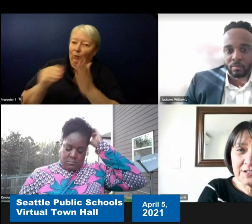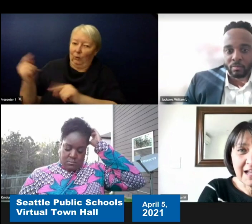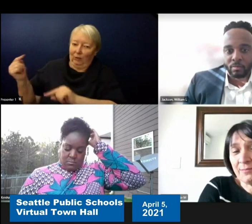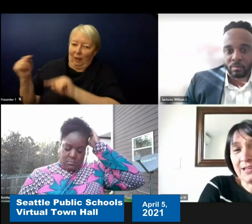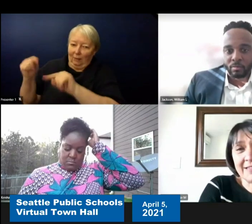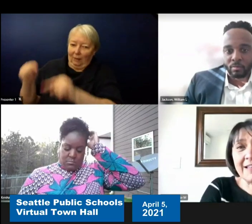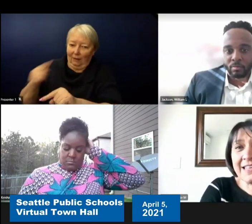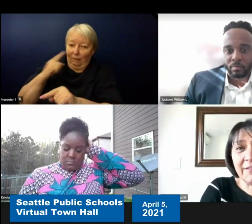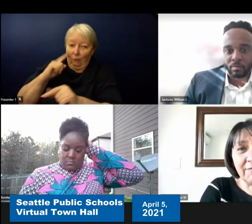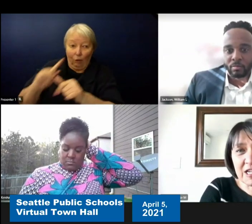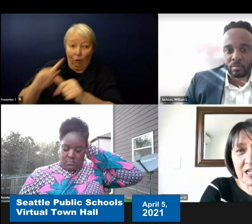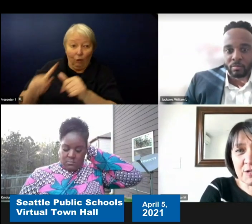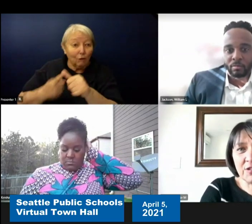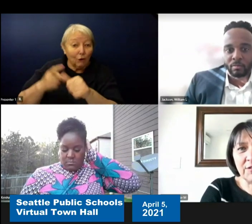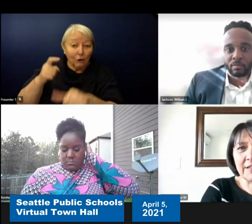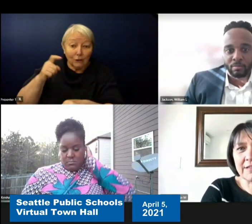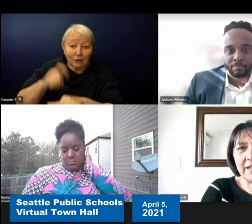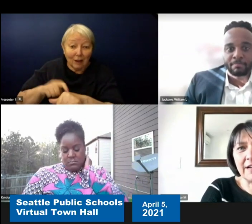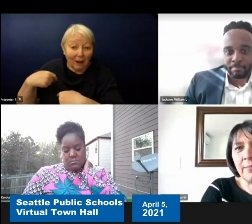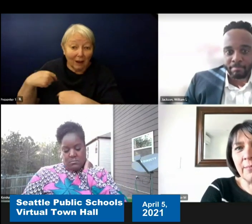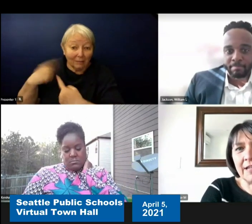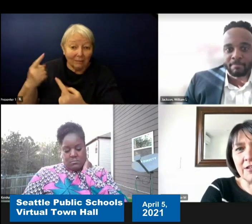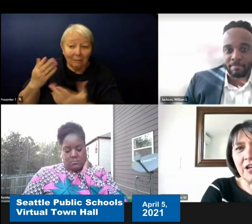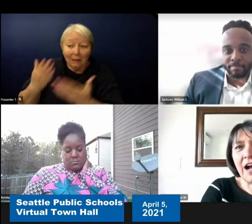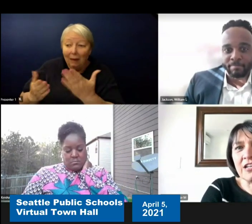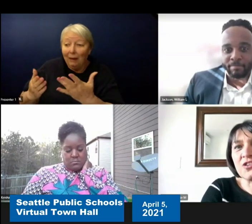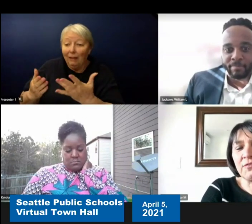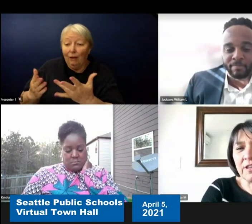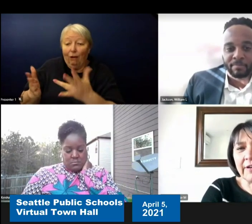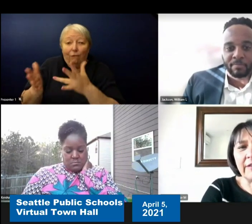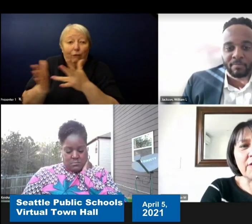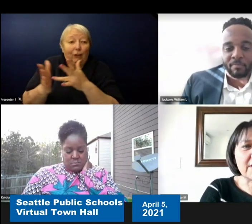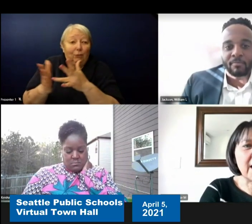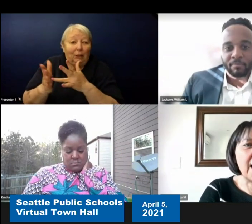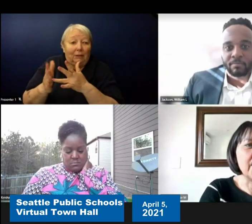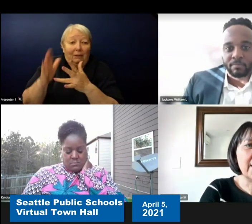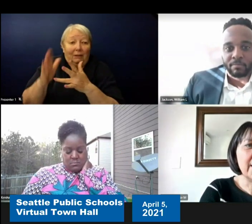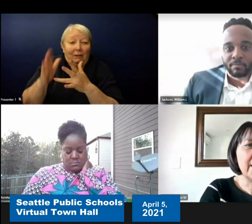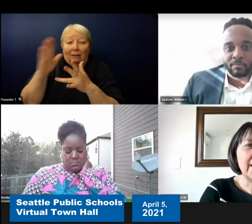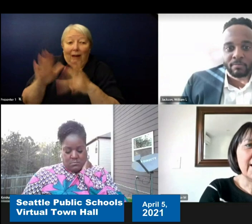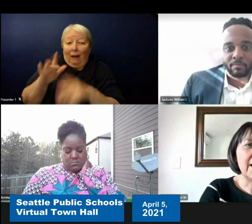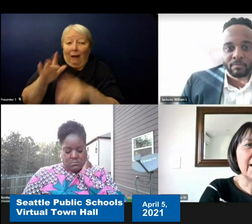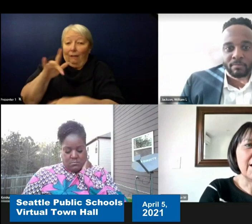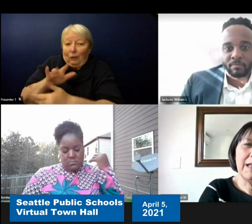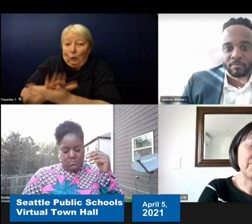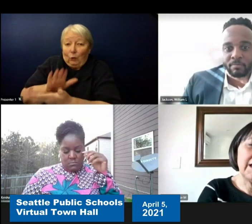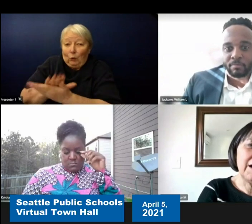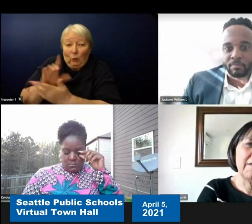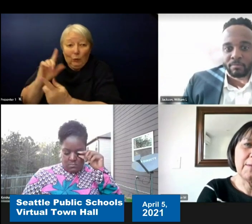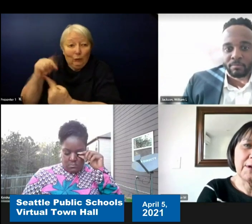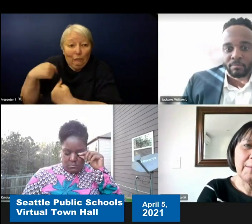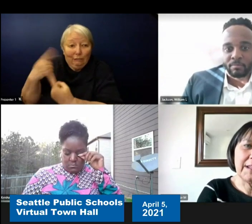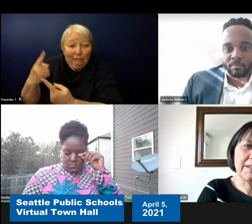say your freshman students and they're coming into your high school for the very first time. And really all of them coming into the building